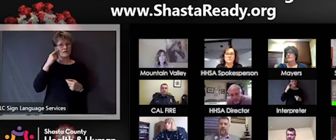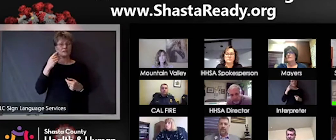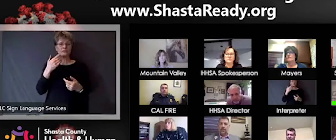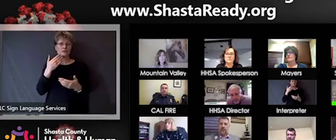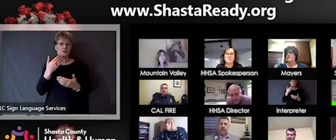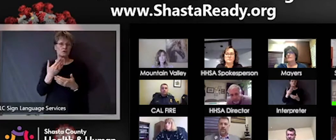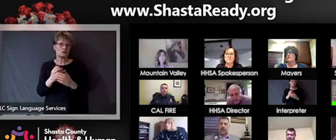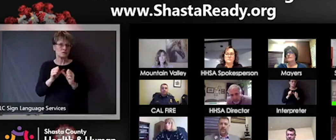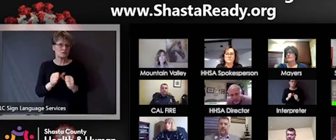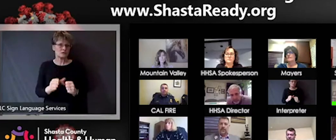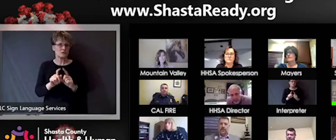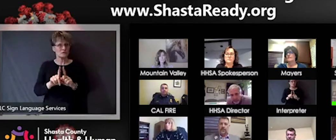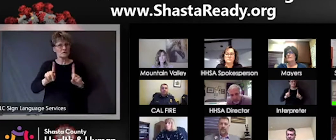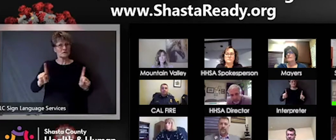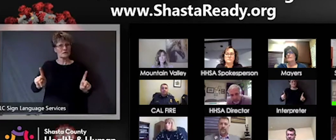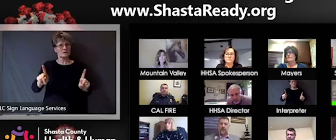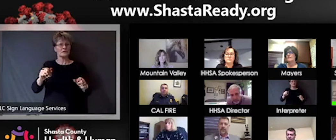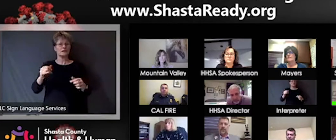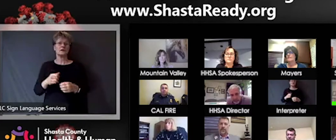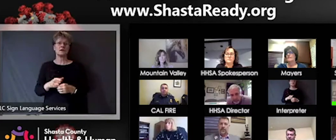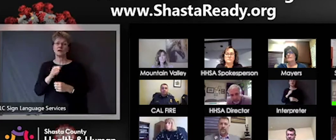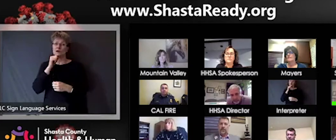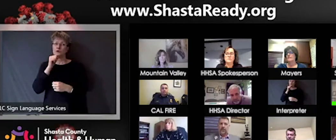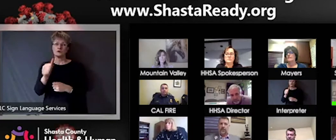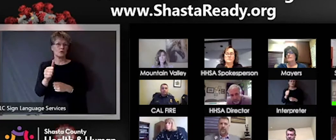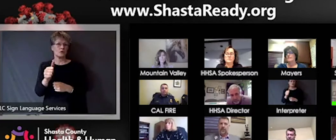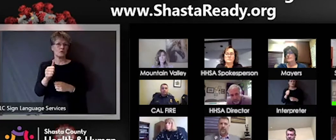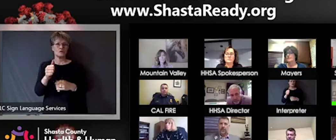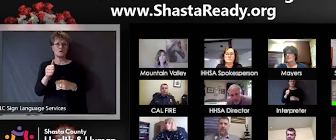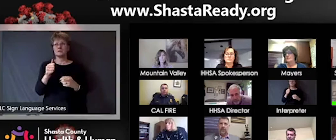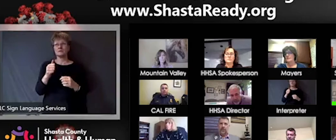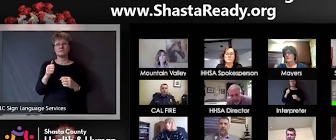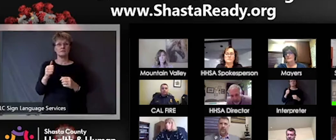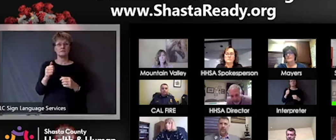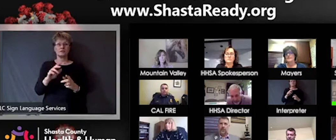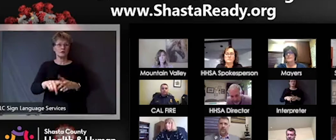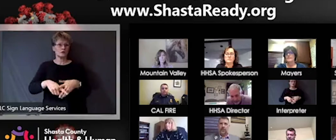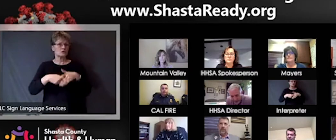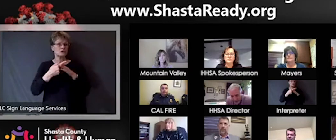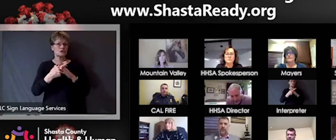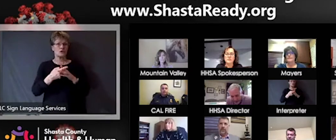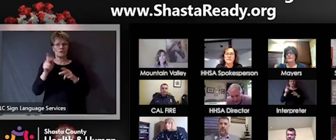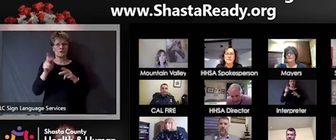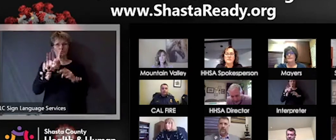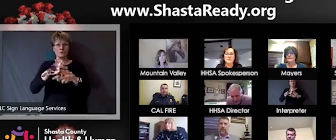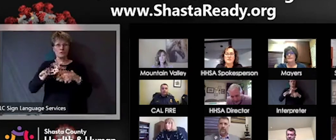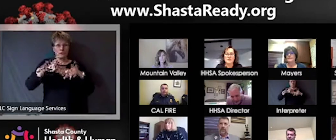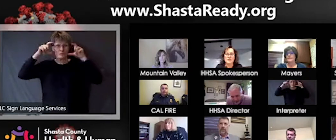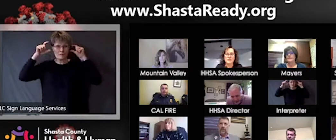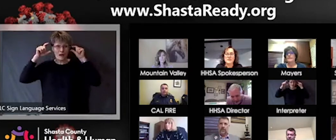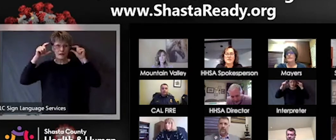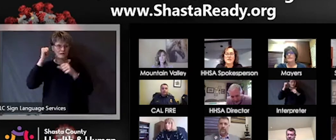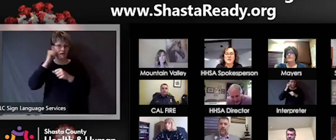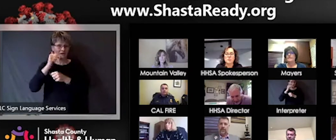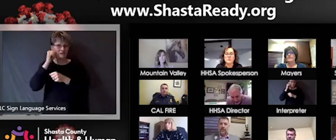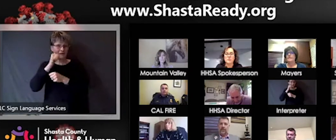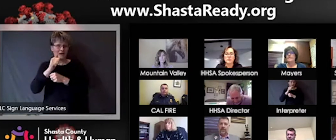compromise the supply of medical masks. Thank you, Dr. Ramstrom. Donnie had